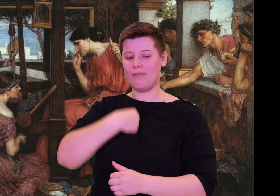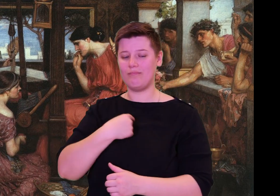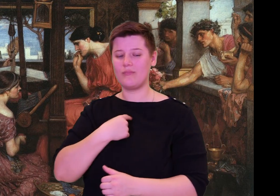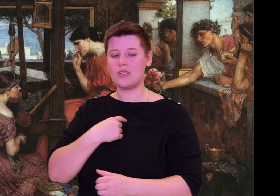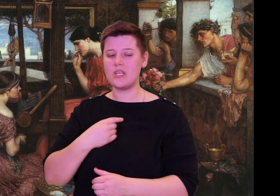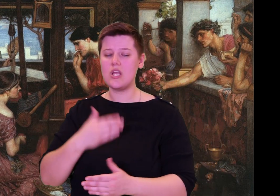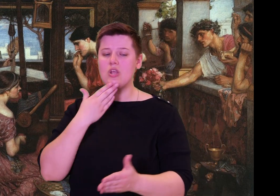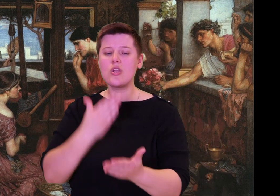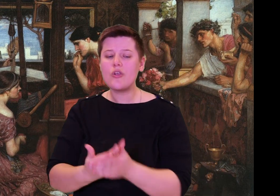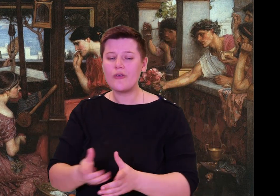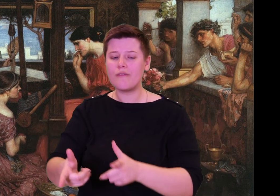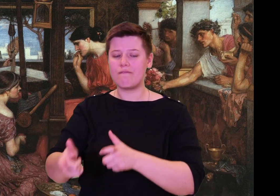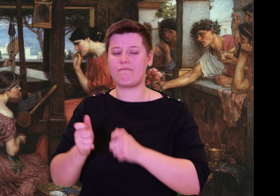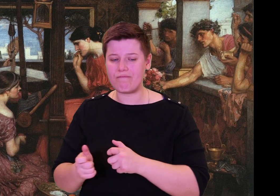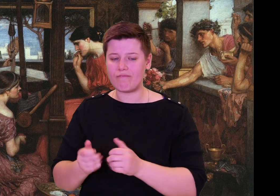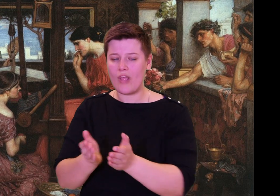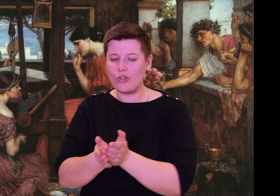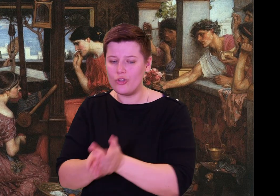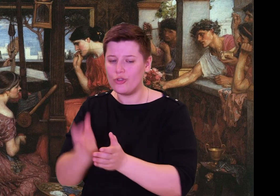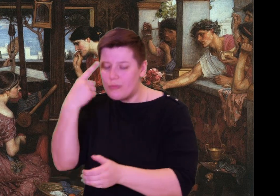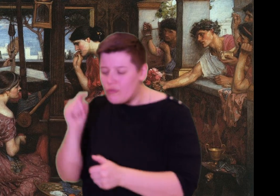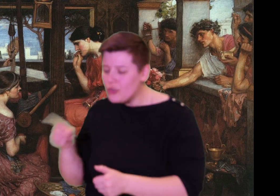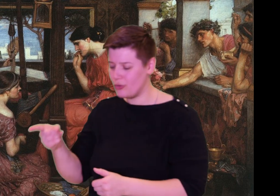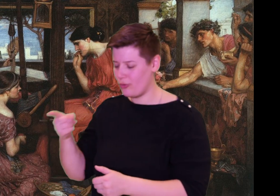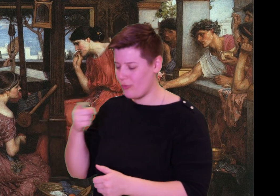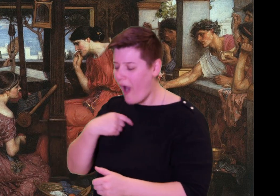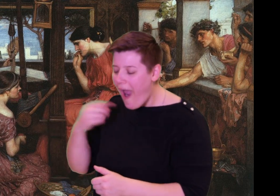with you, just like a father.